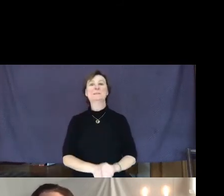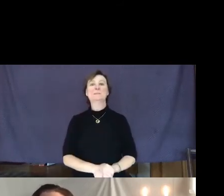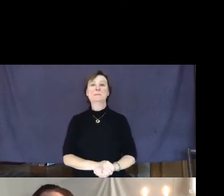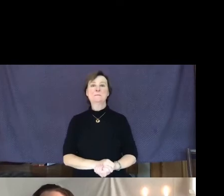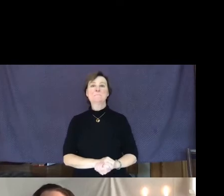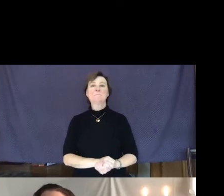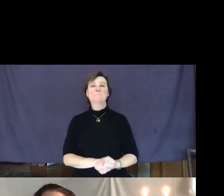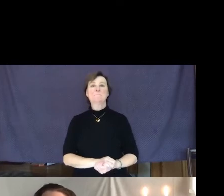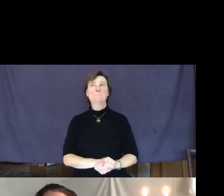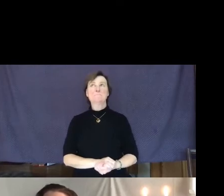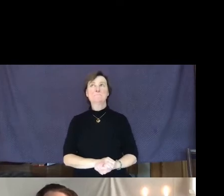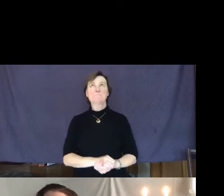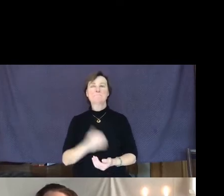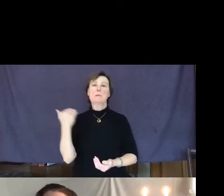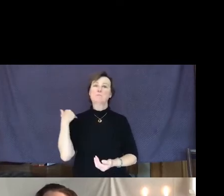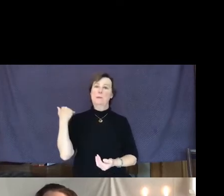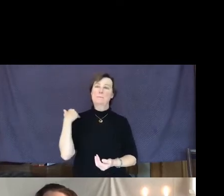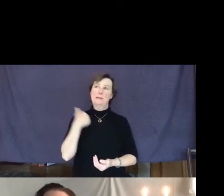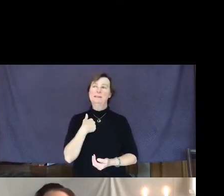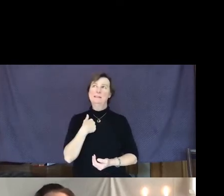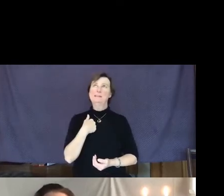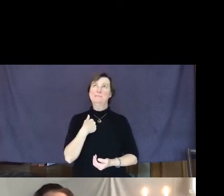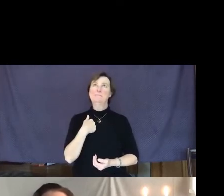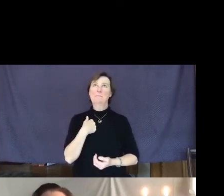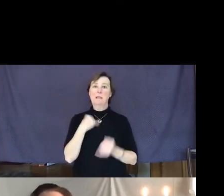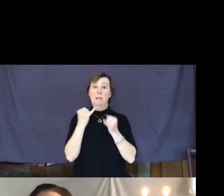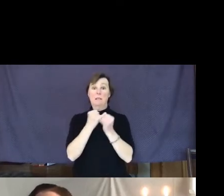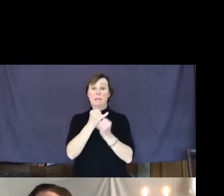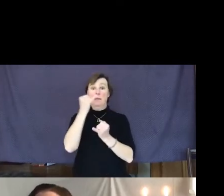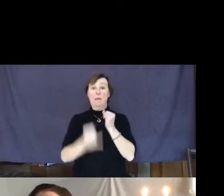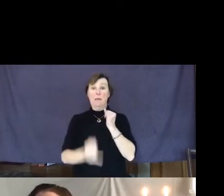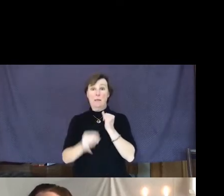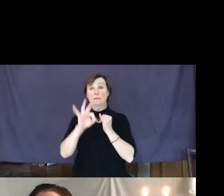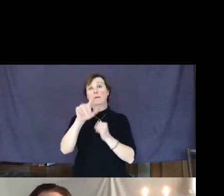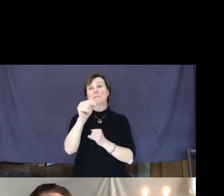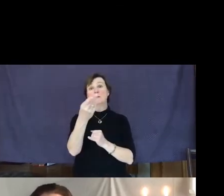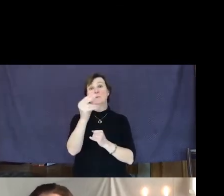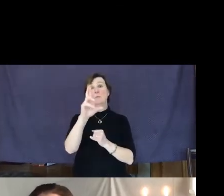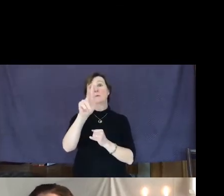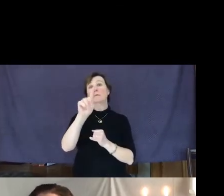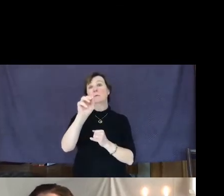I'm reminded of the end of Thornton Wilder's play, Our Town,